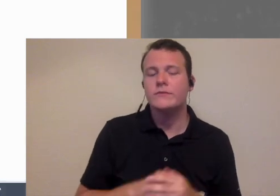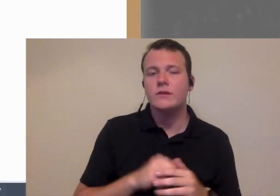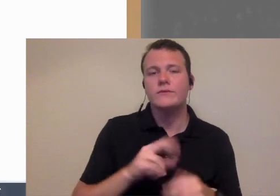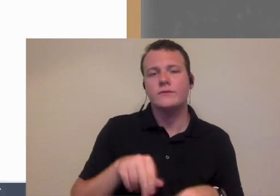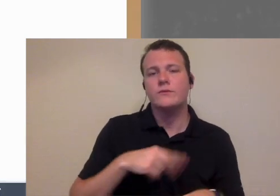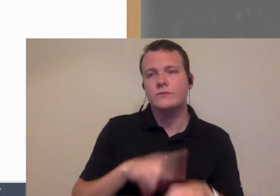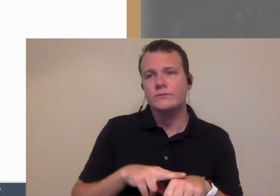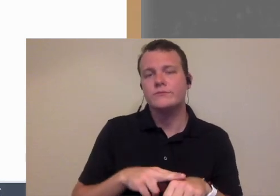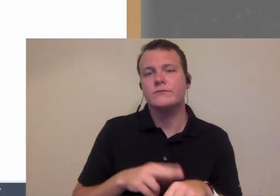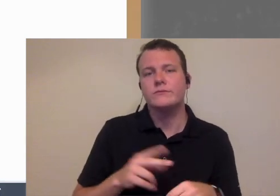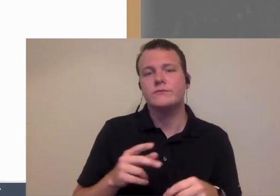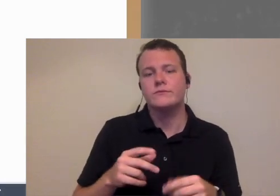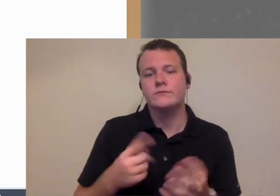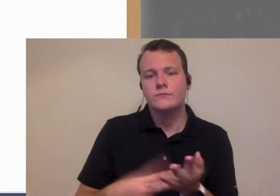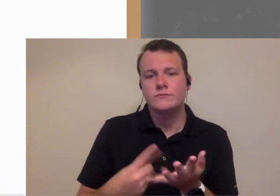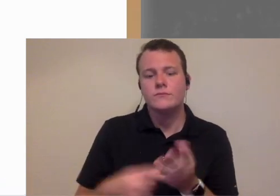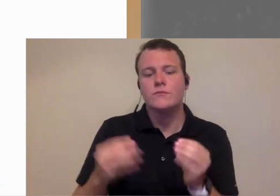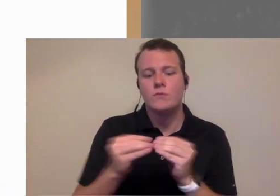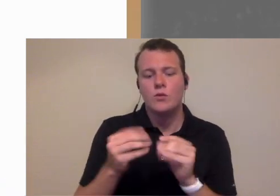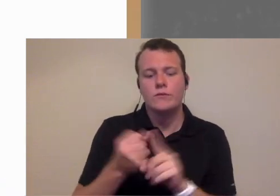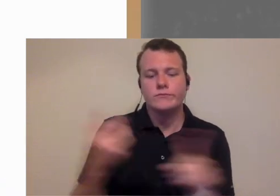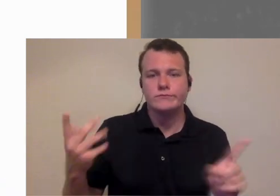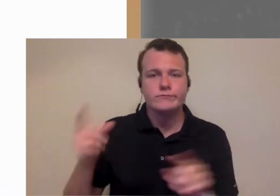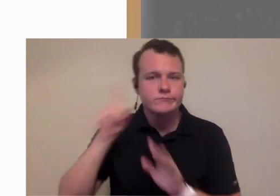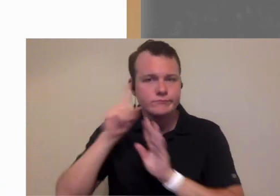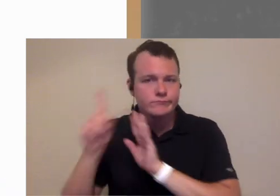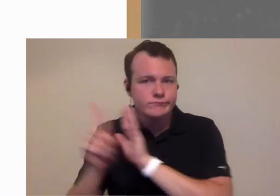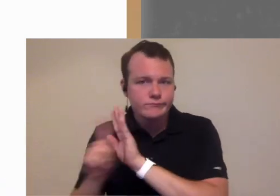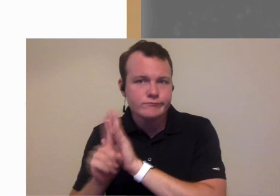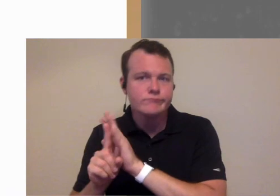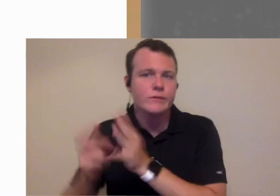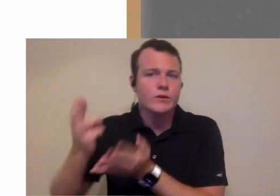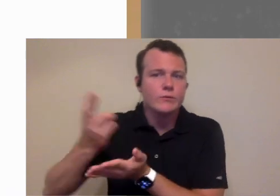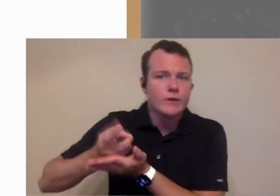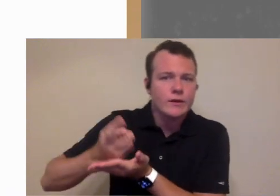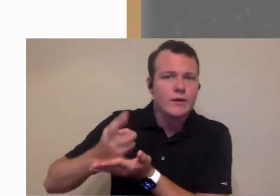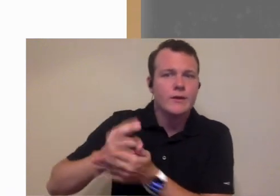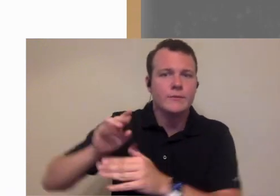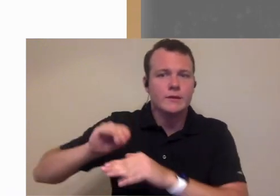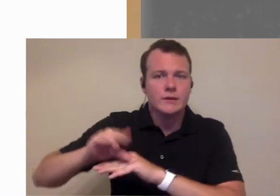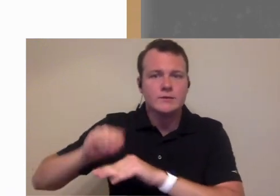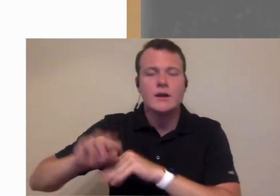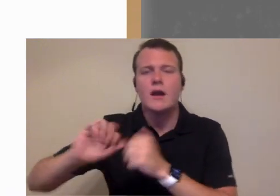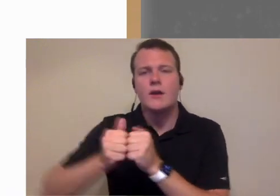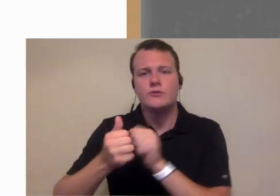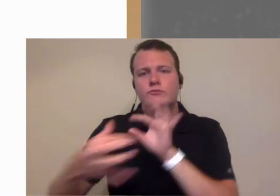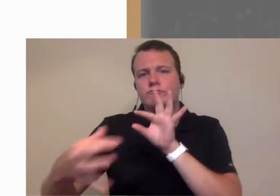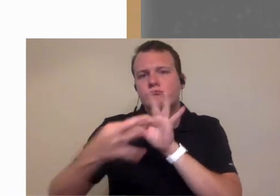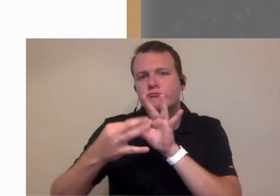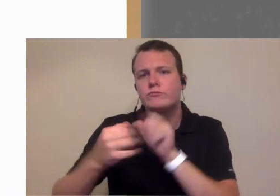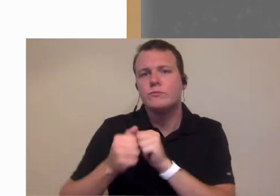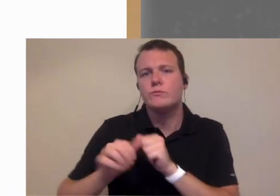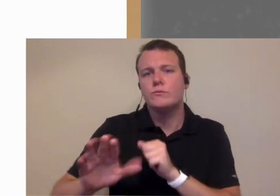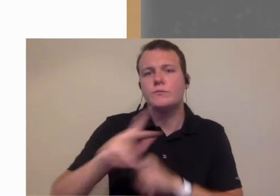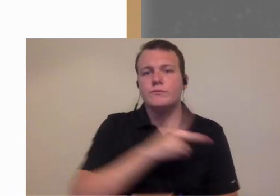this can also play into longer conversations I could borrow we'll talk about tinnitus rehab counseling and other ways to connect with patients